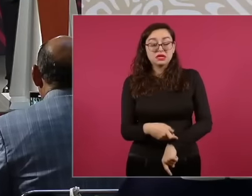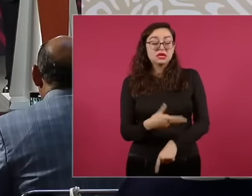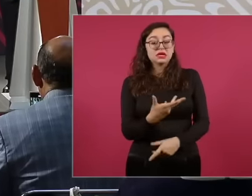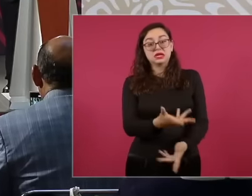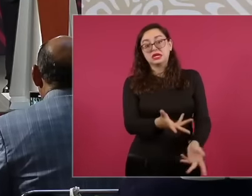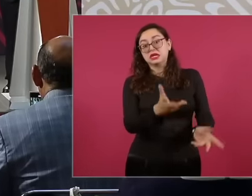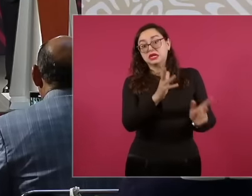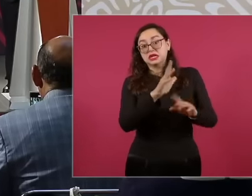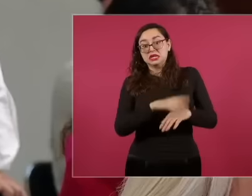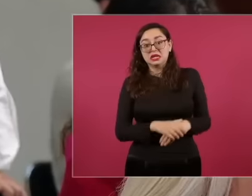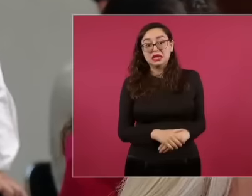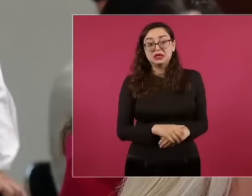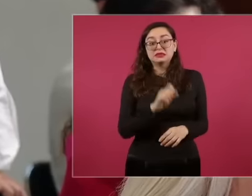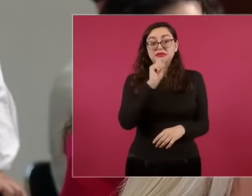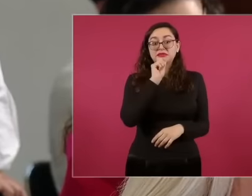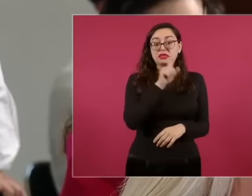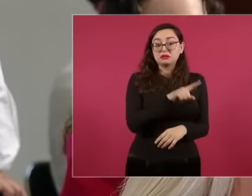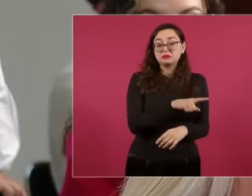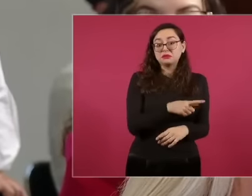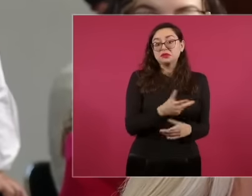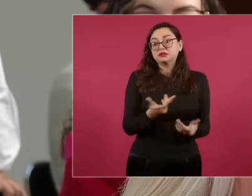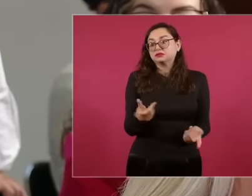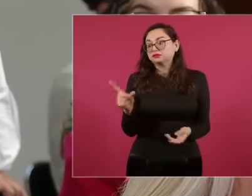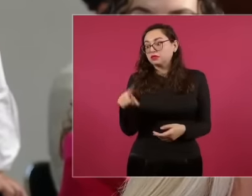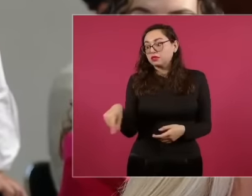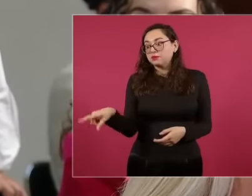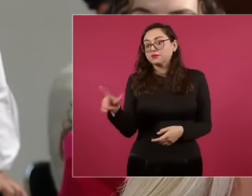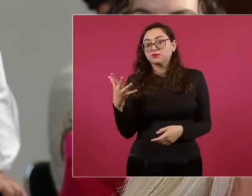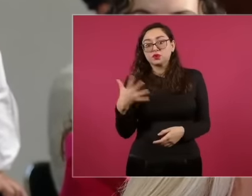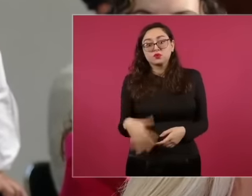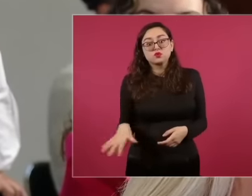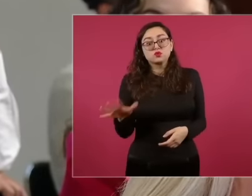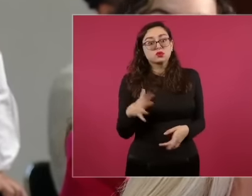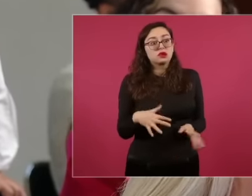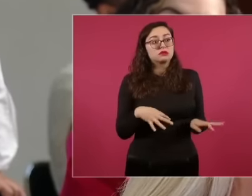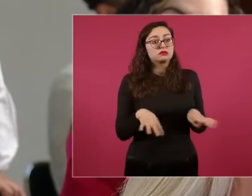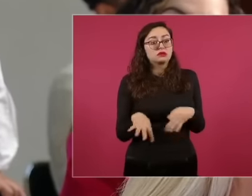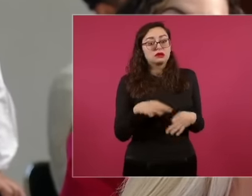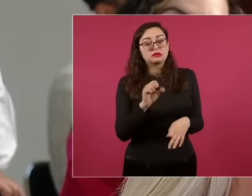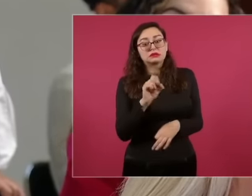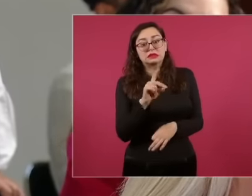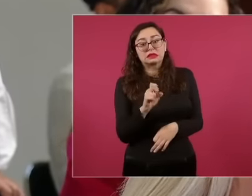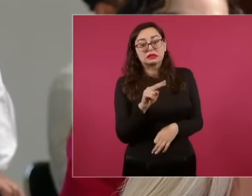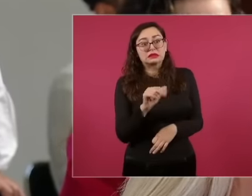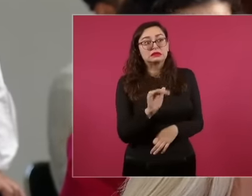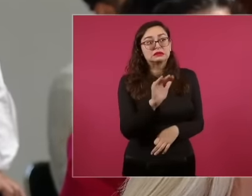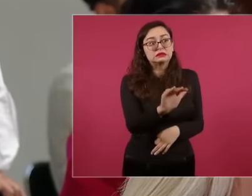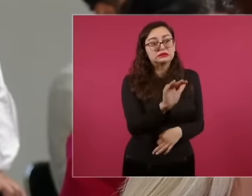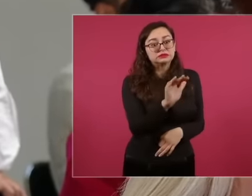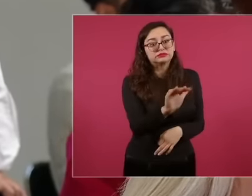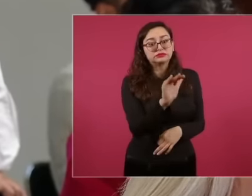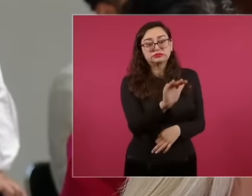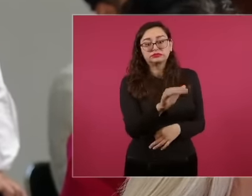begging is the word that Work used to Cedena and well you see that those from Sedena, the military They are